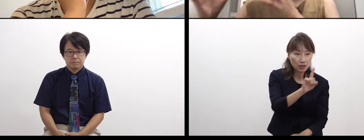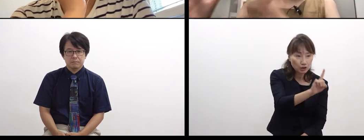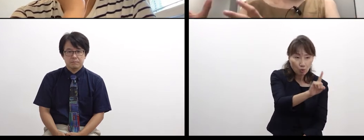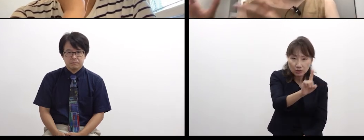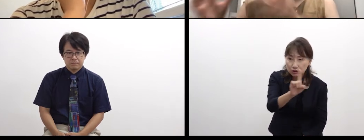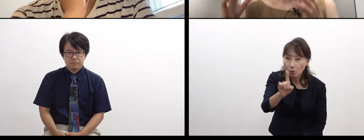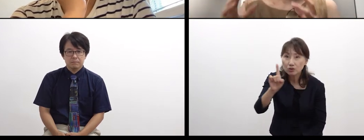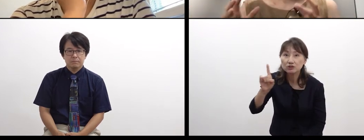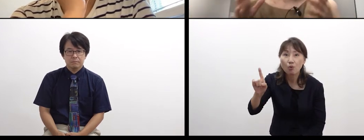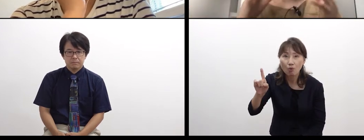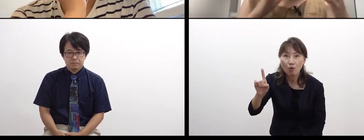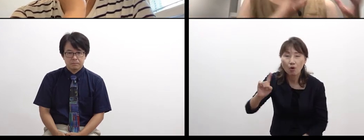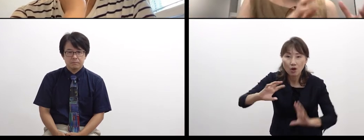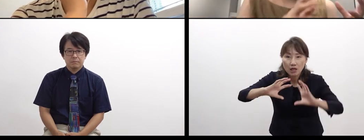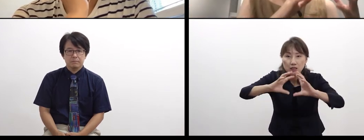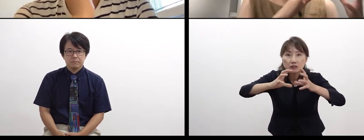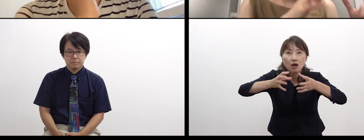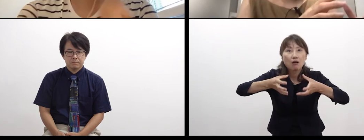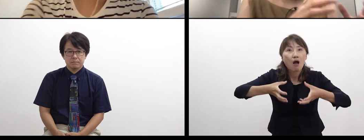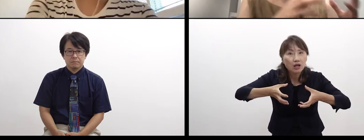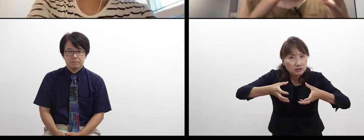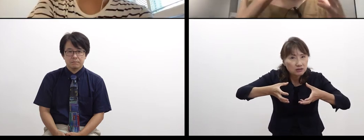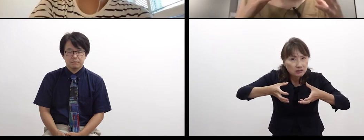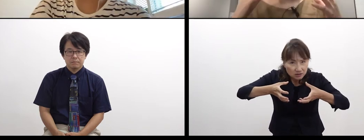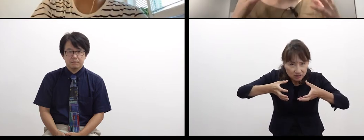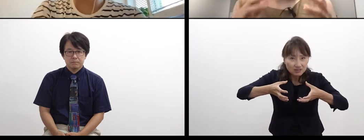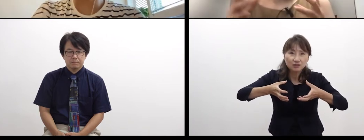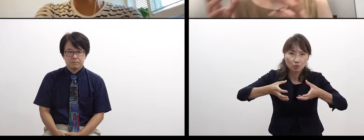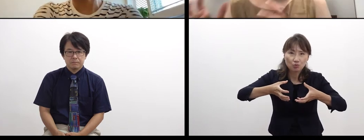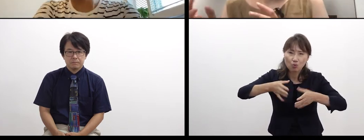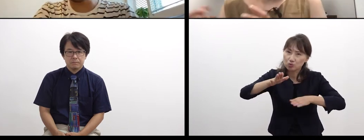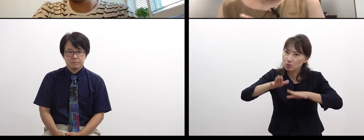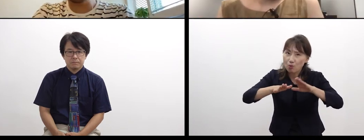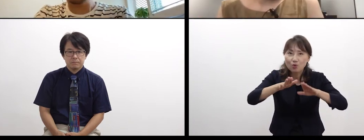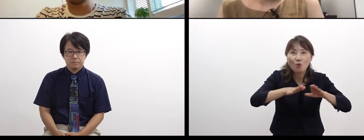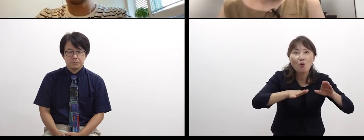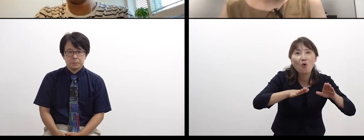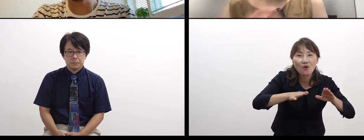of having and imagining the world,